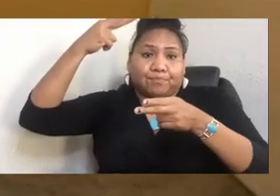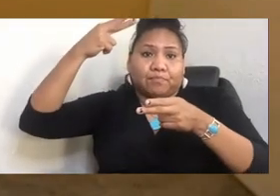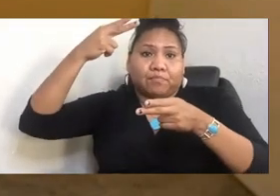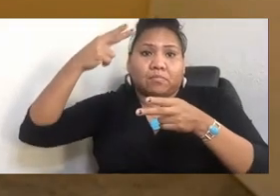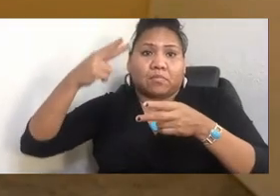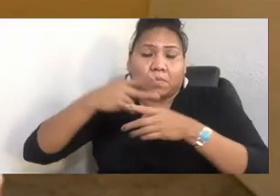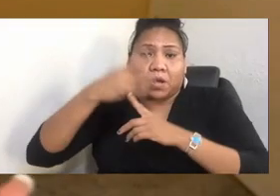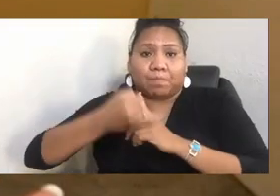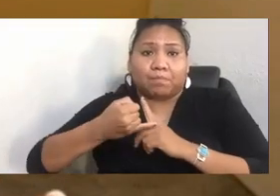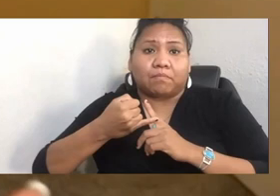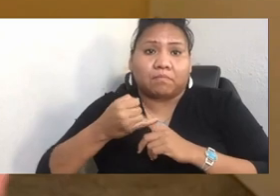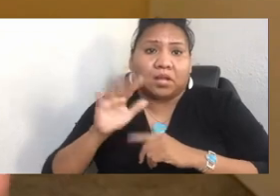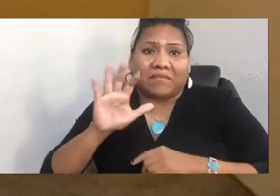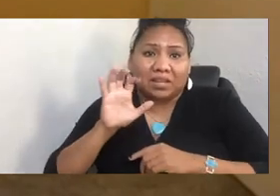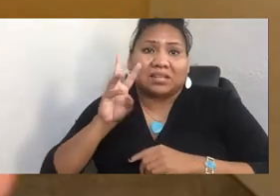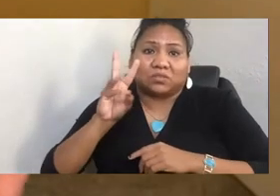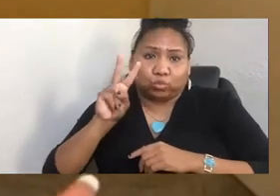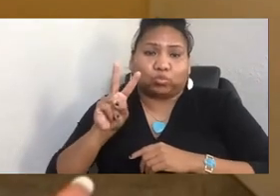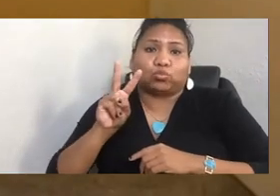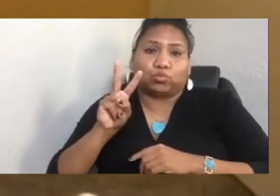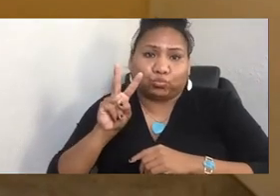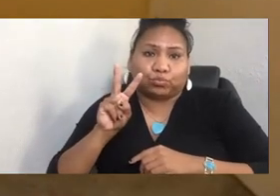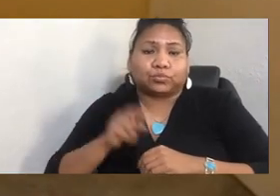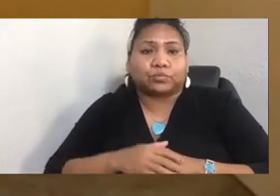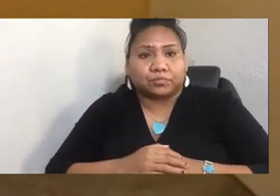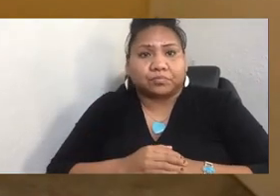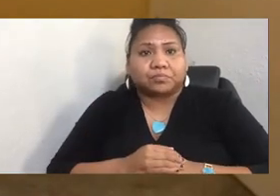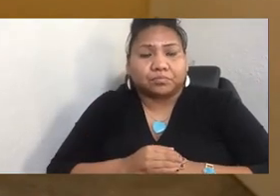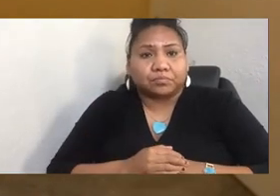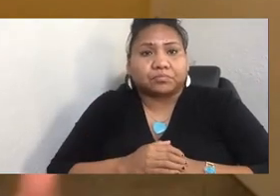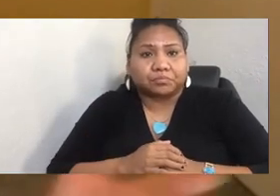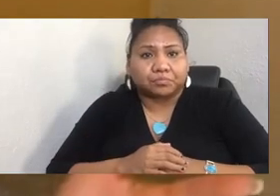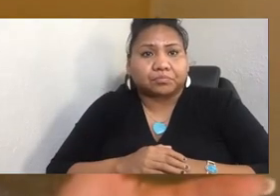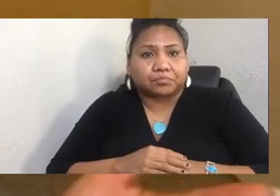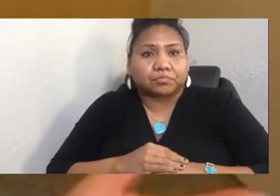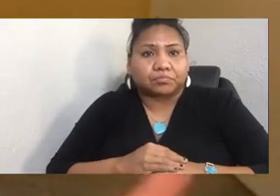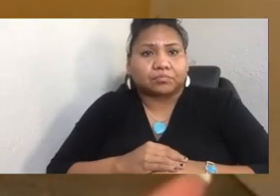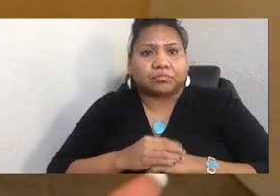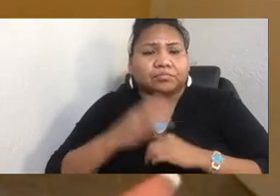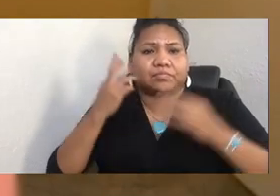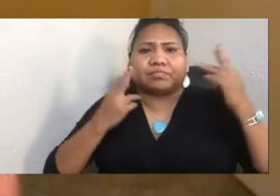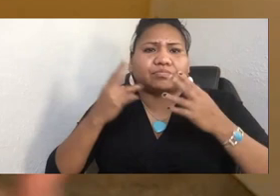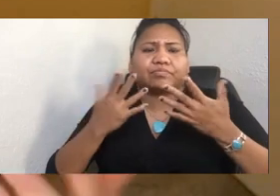And looking back, I realize that my choice of name and number of tribes to visit was short-sighted for two reasons.